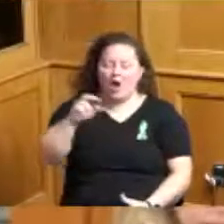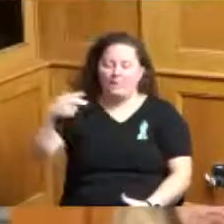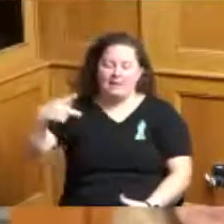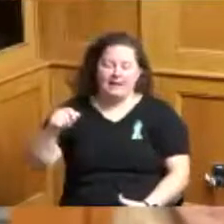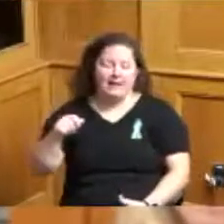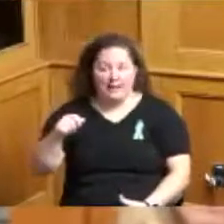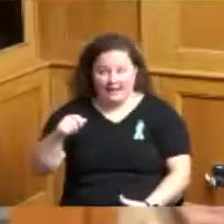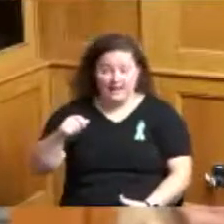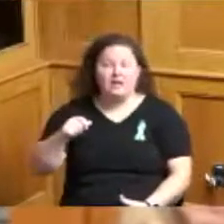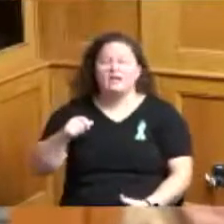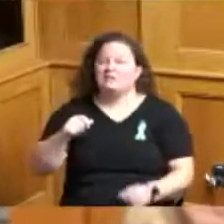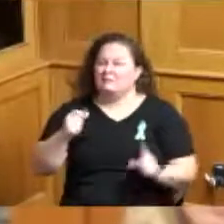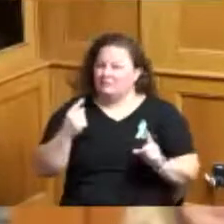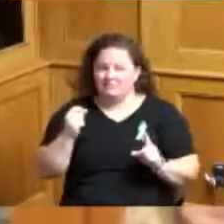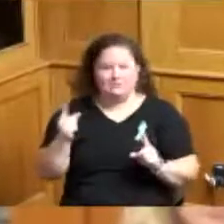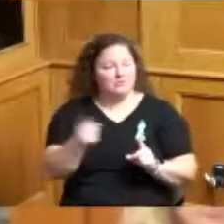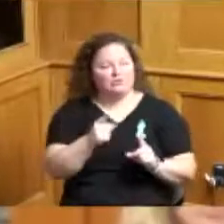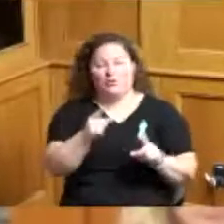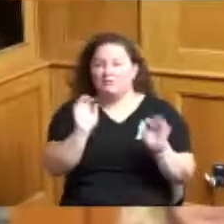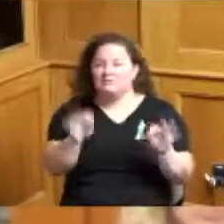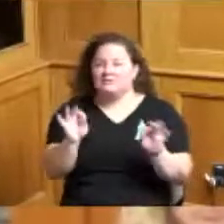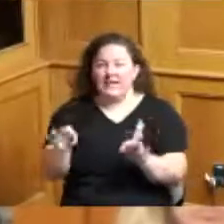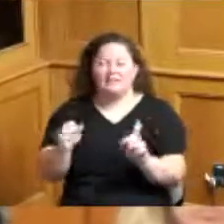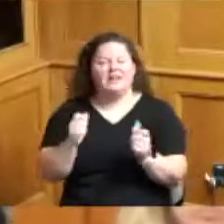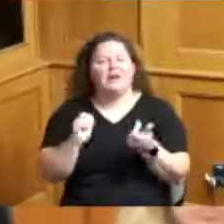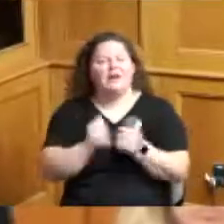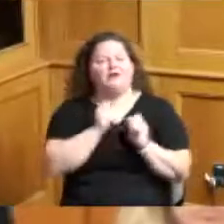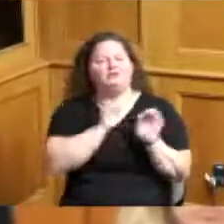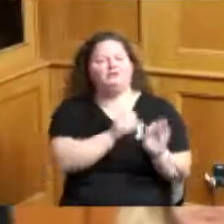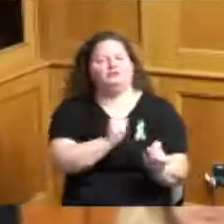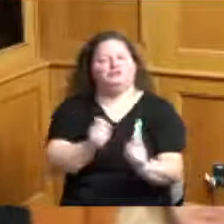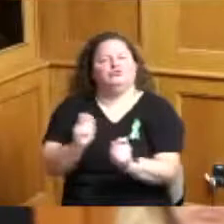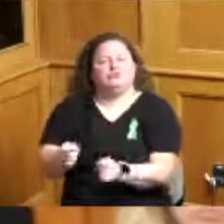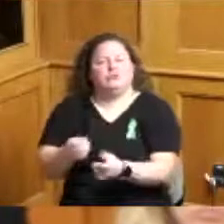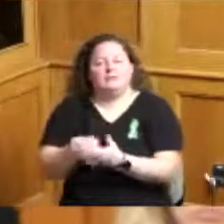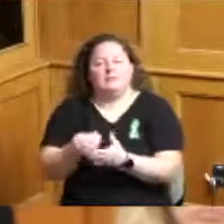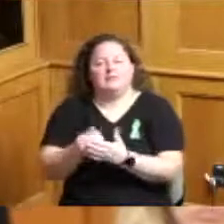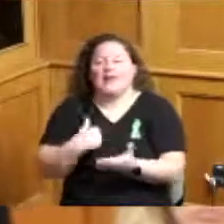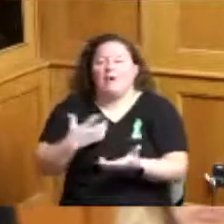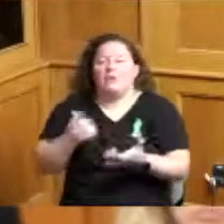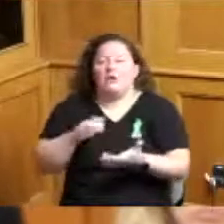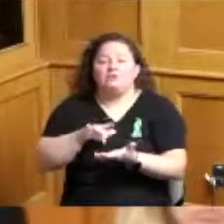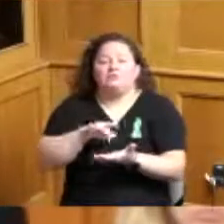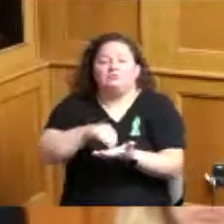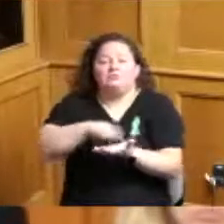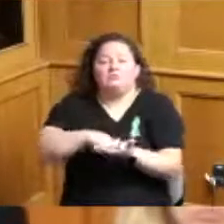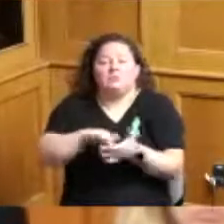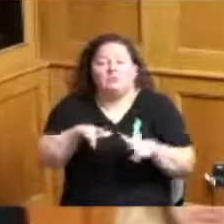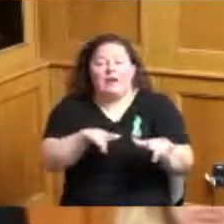all right y'all make the biggest decision to allocate the funds I'm actually putting myself on record right now because I'm actually advocating for